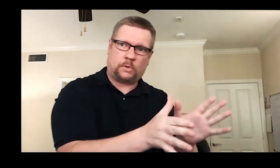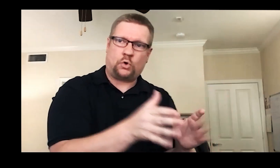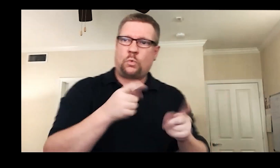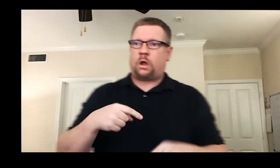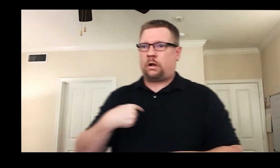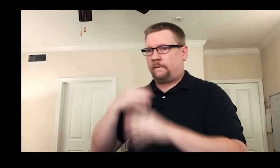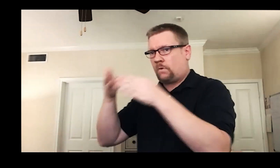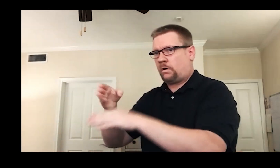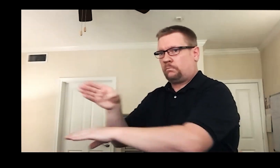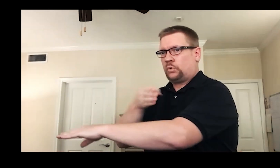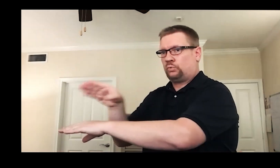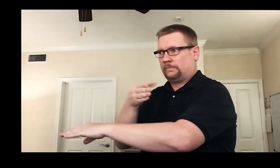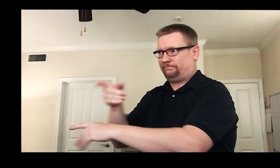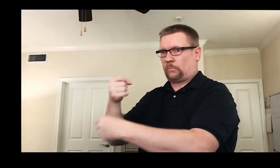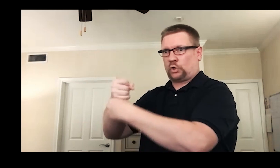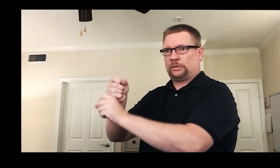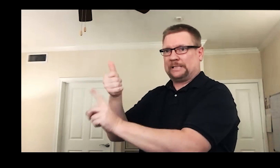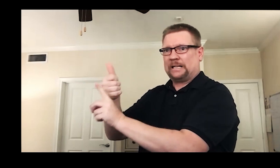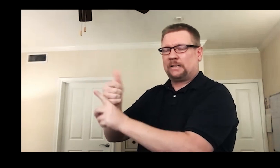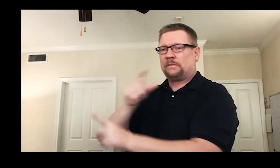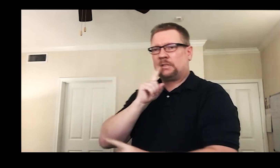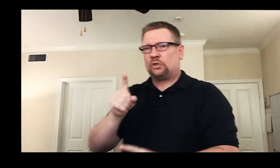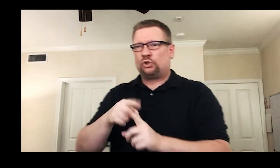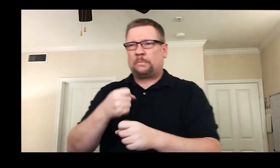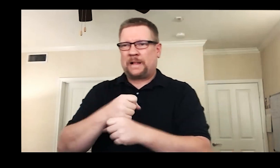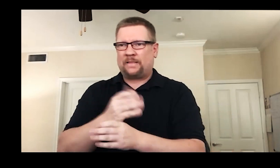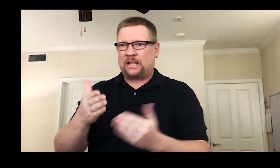to work with the interpreting team so I could put my energy toward the production itself.